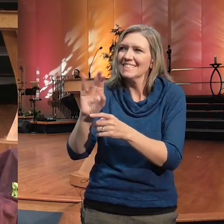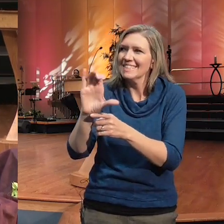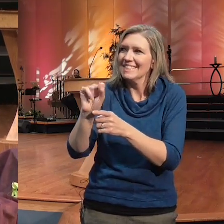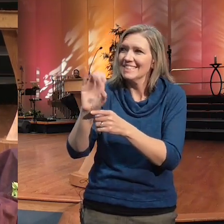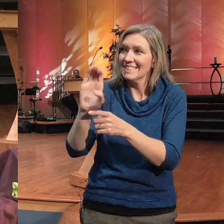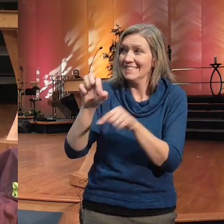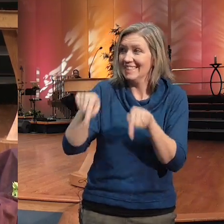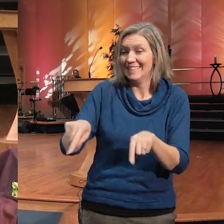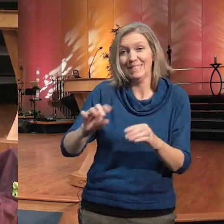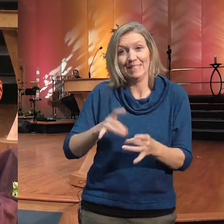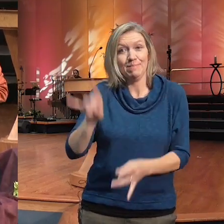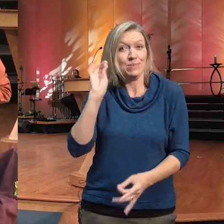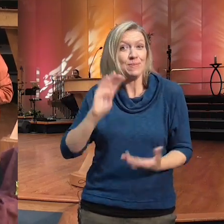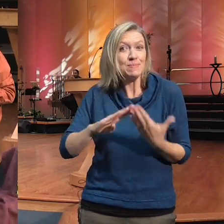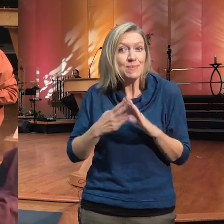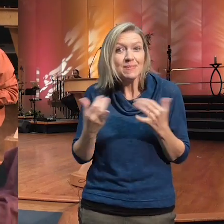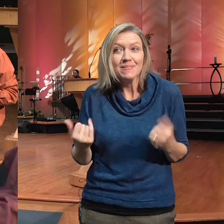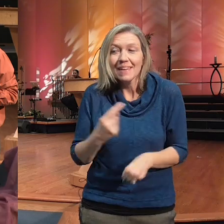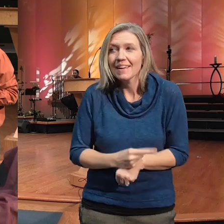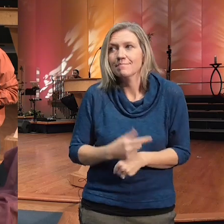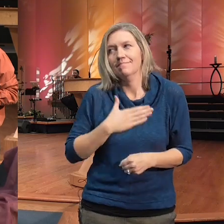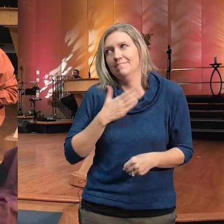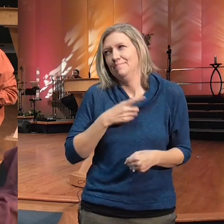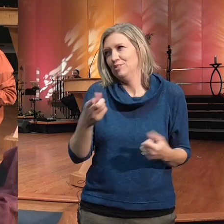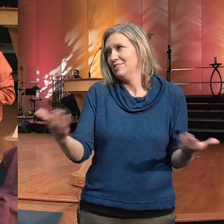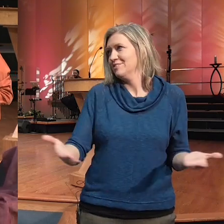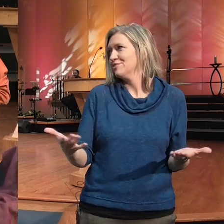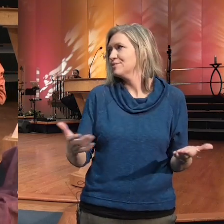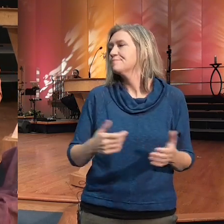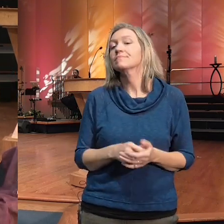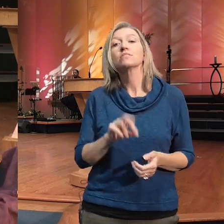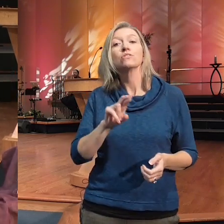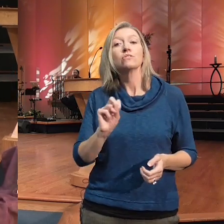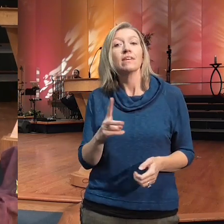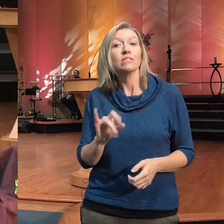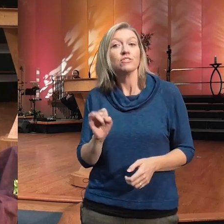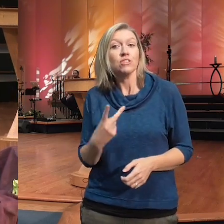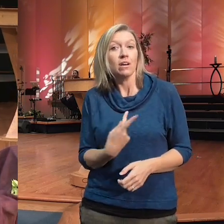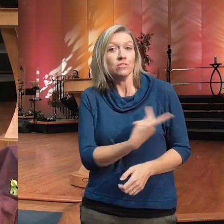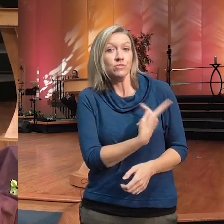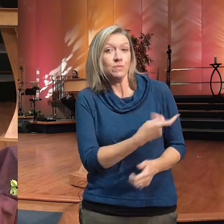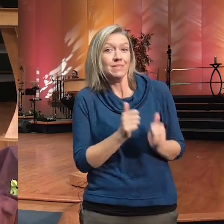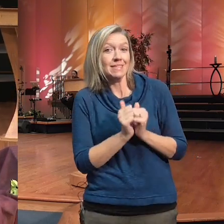you're here for it and Reverend Josh and I are here together because we've got some in